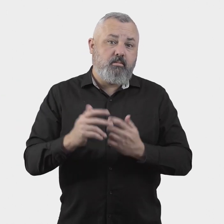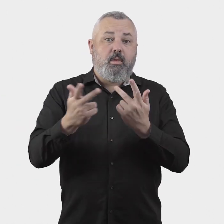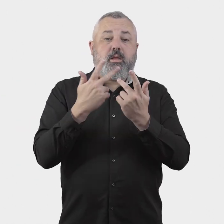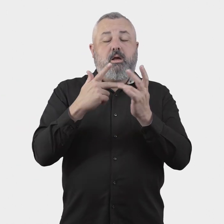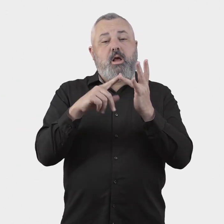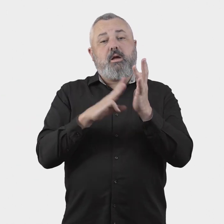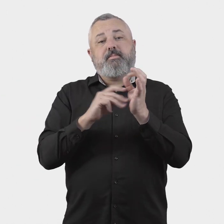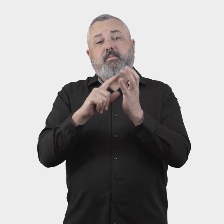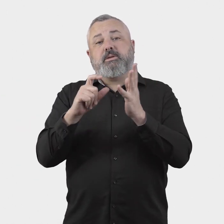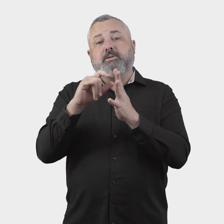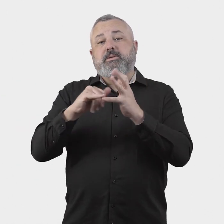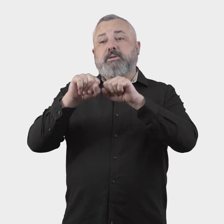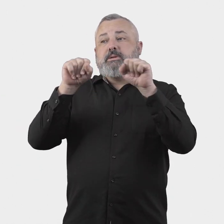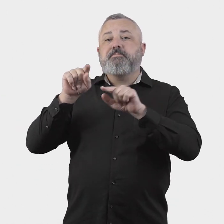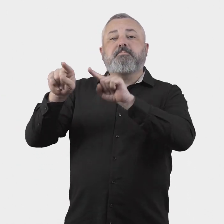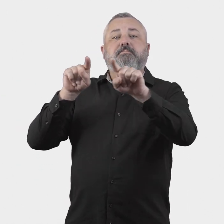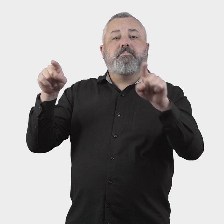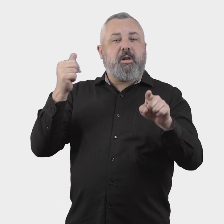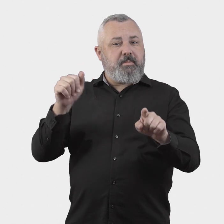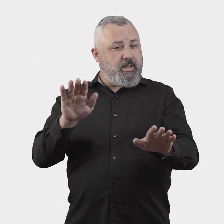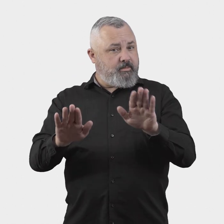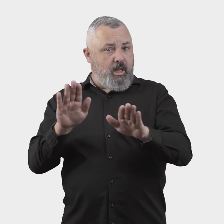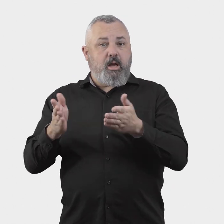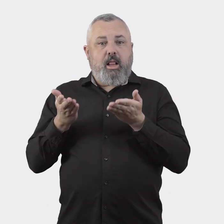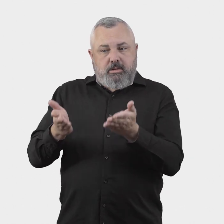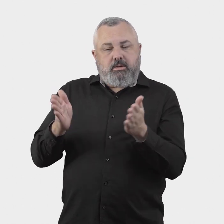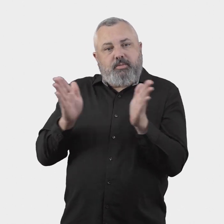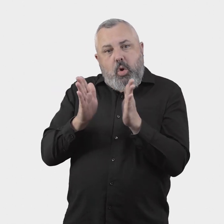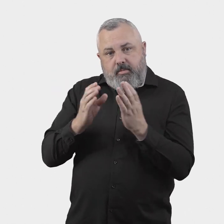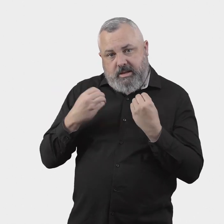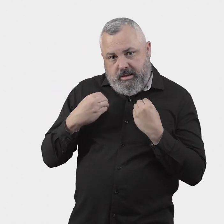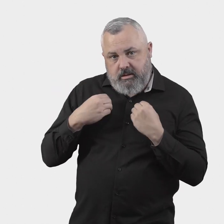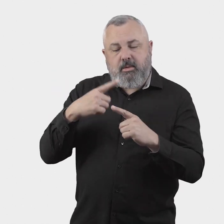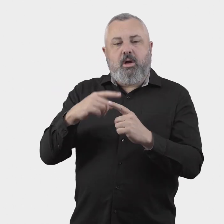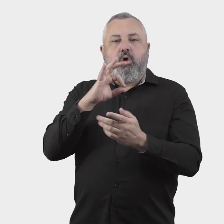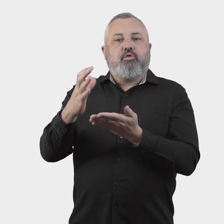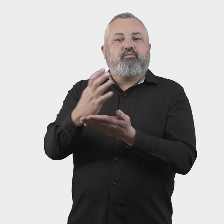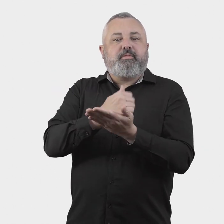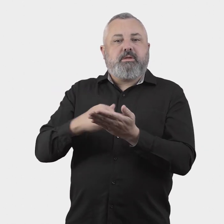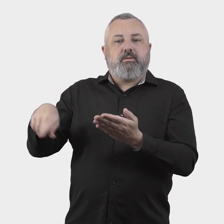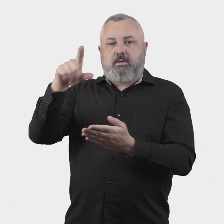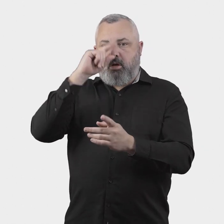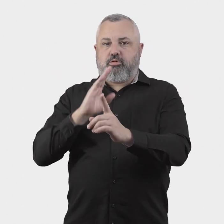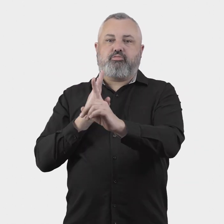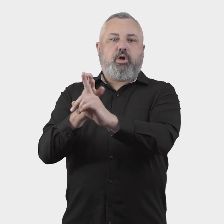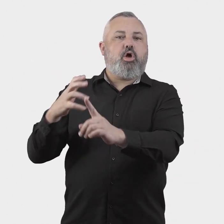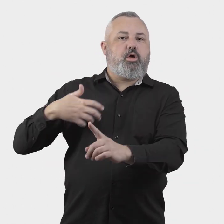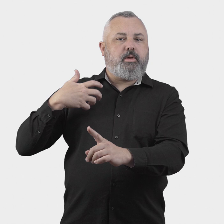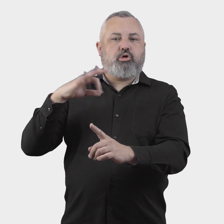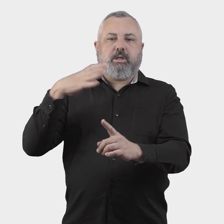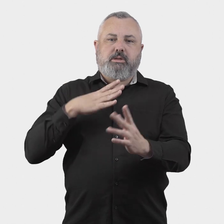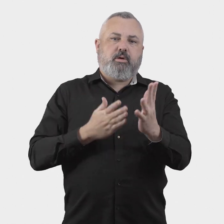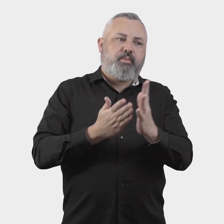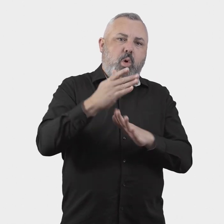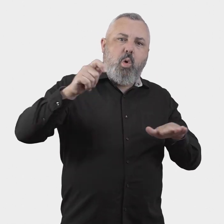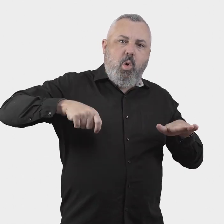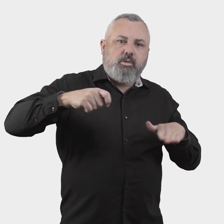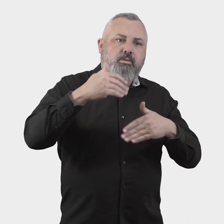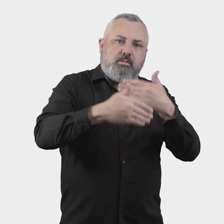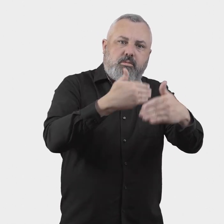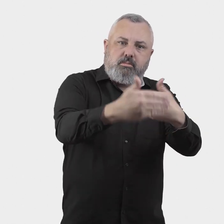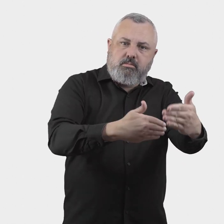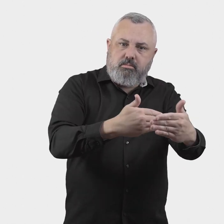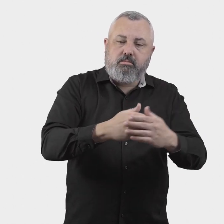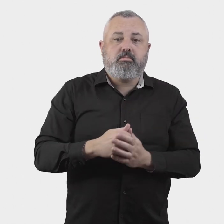Such an approach would be consistent with complainant eligibility for some other ombuds schemes or similar bodies.